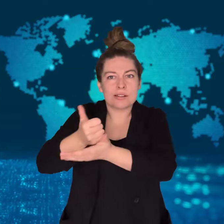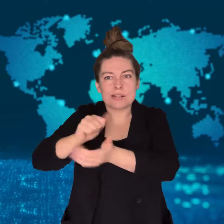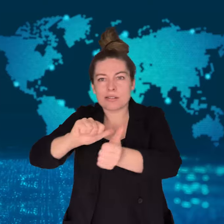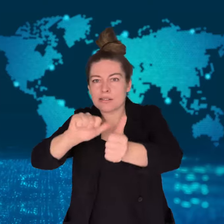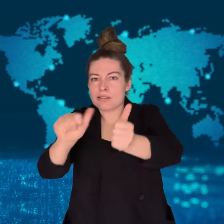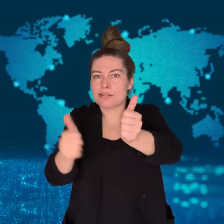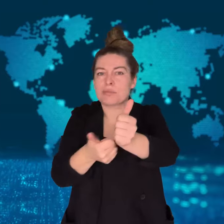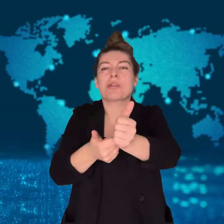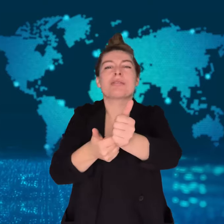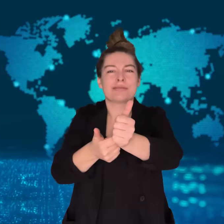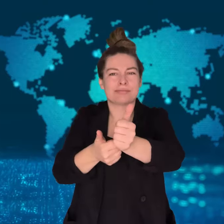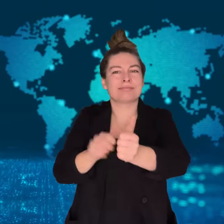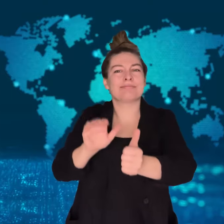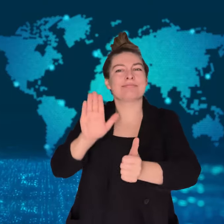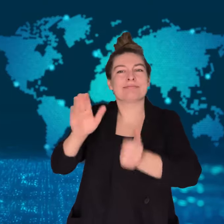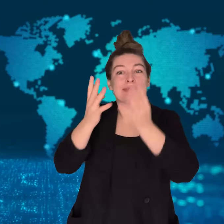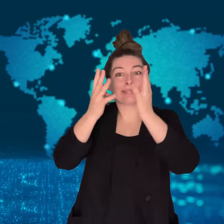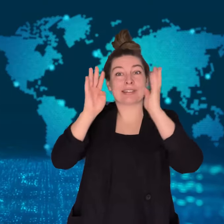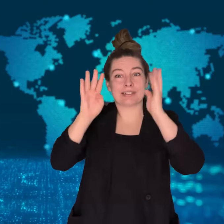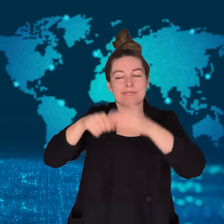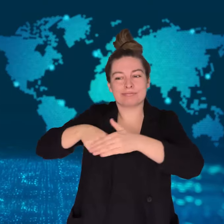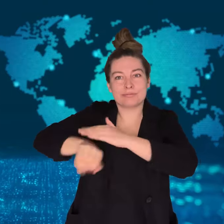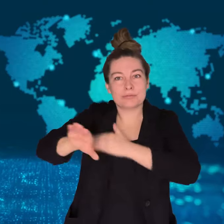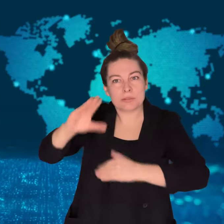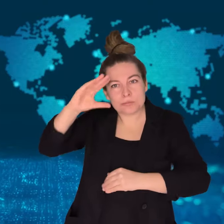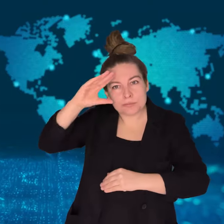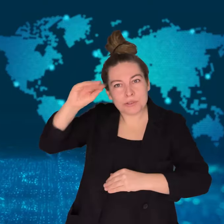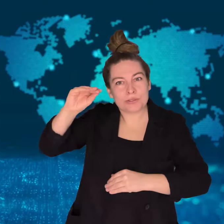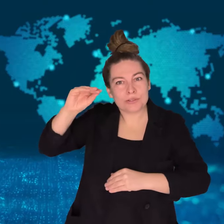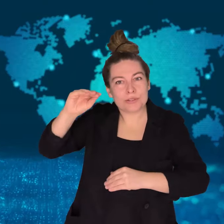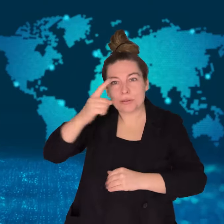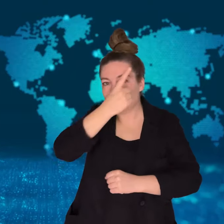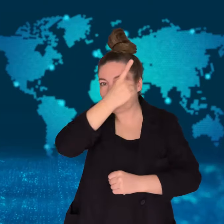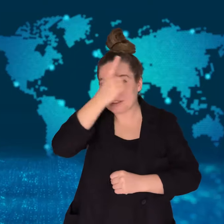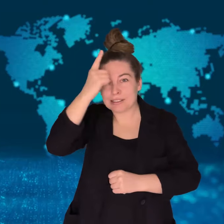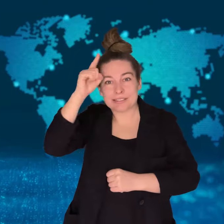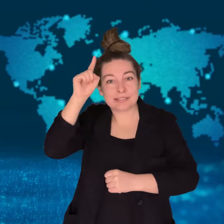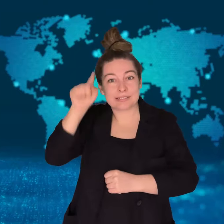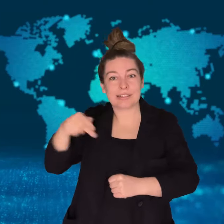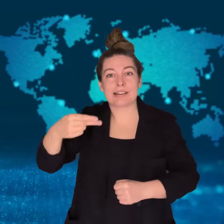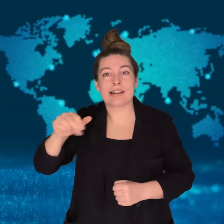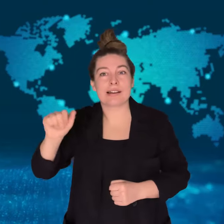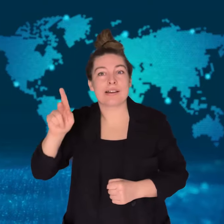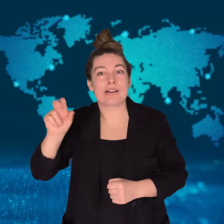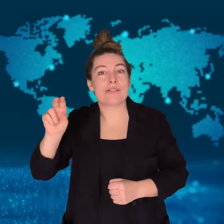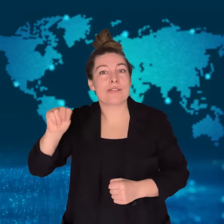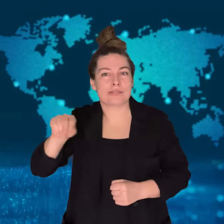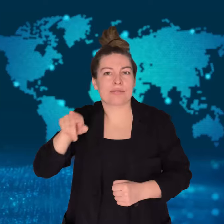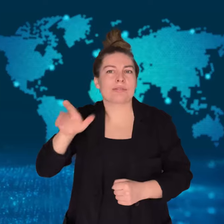responsible for carrying out his planned engagements at home.